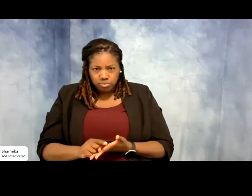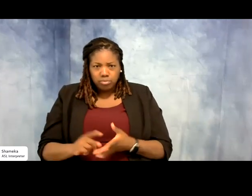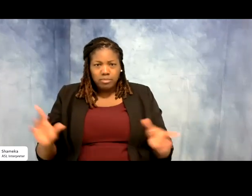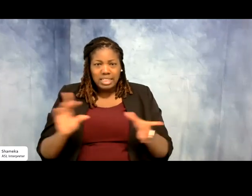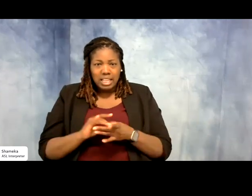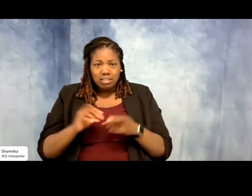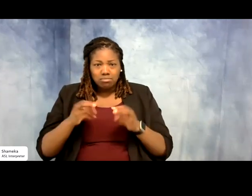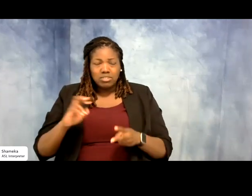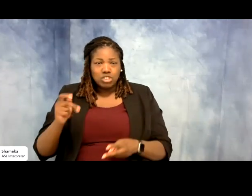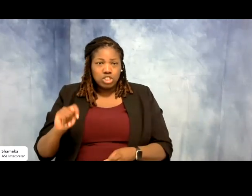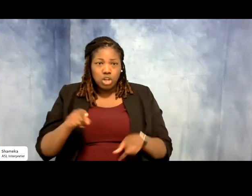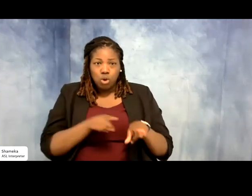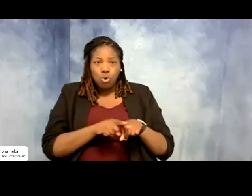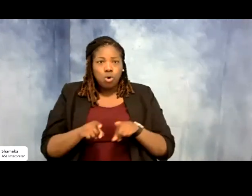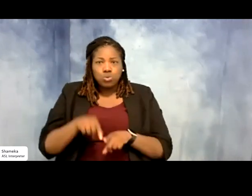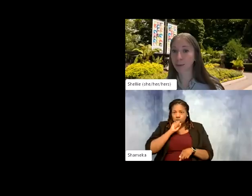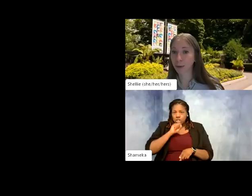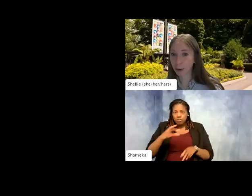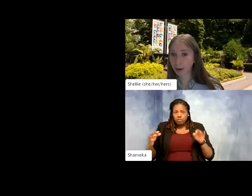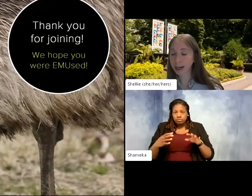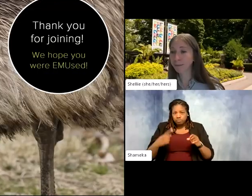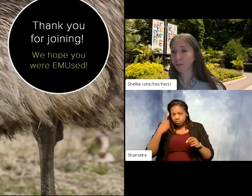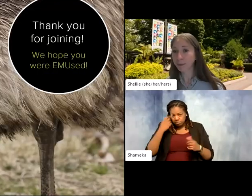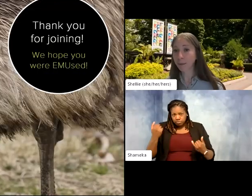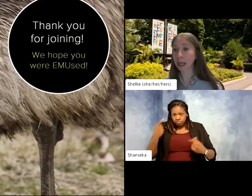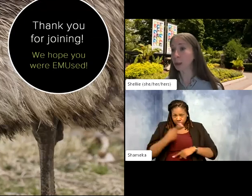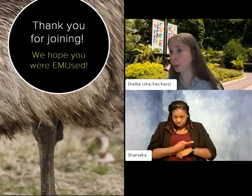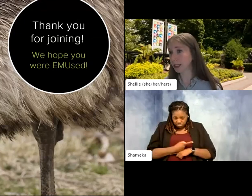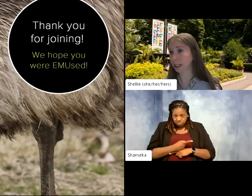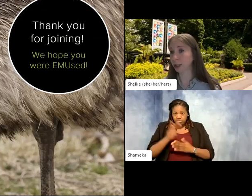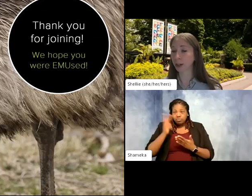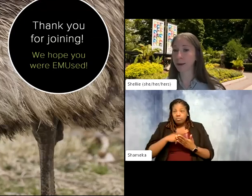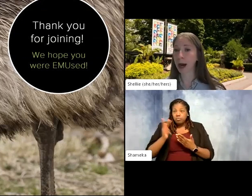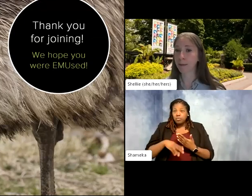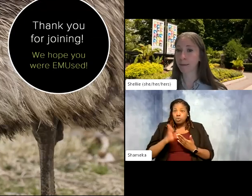Additionally we would love your feedback on today's program. you will see a survey pop up